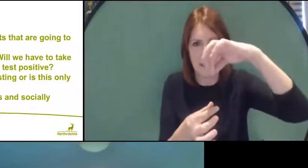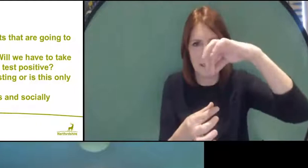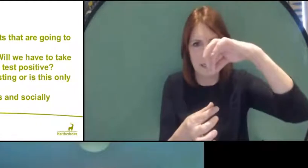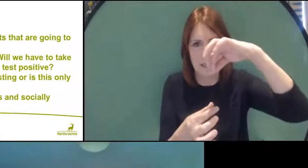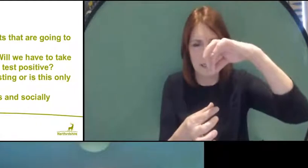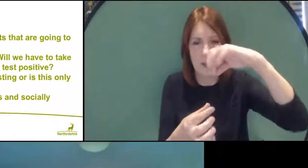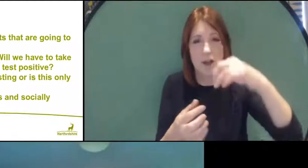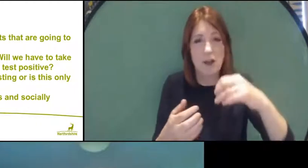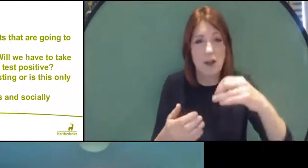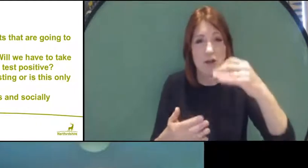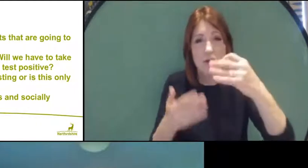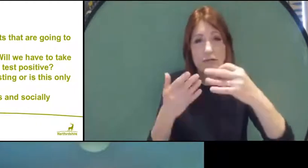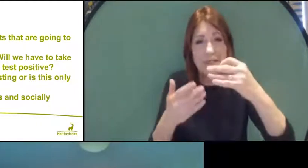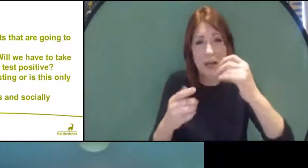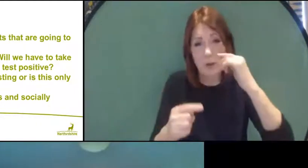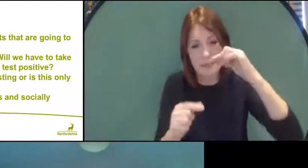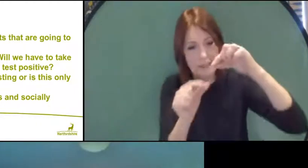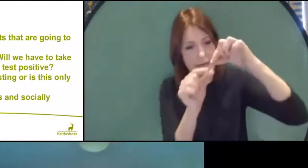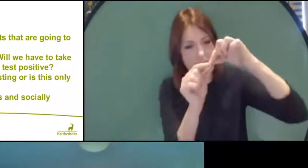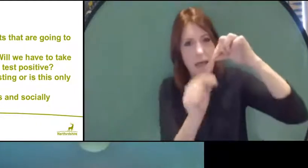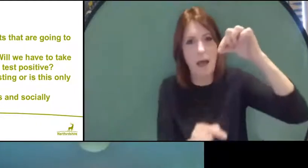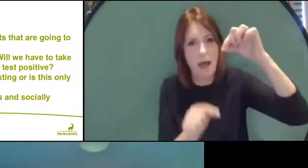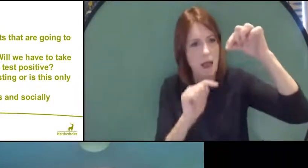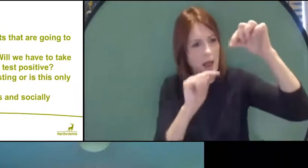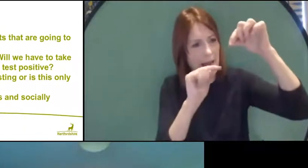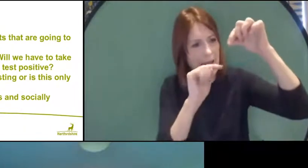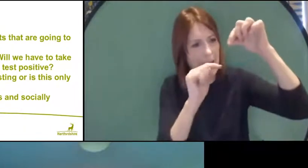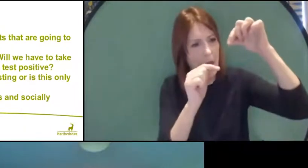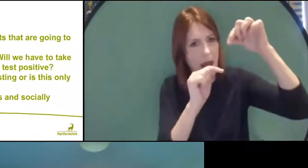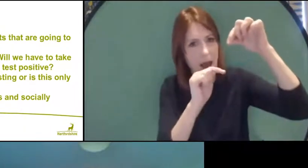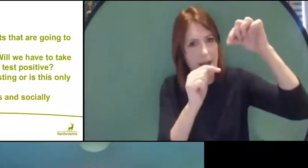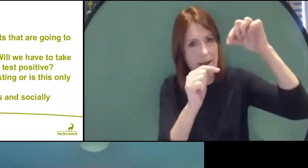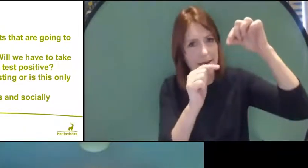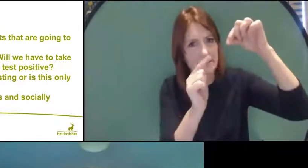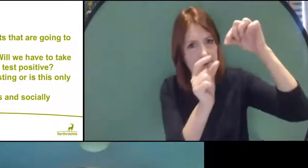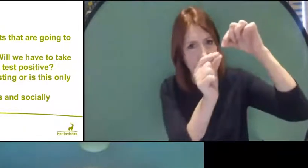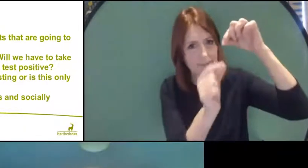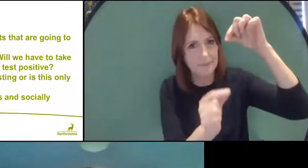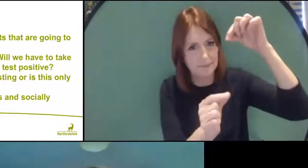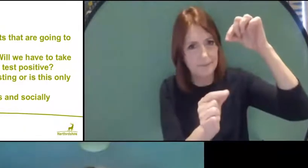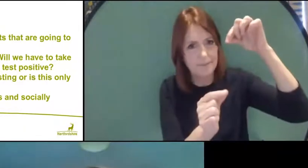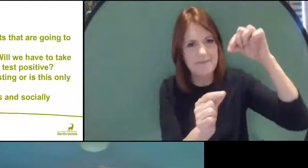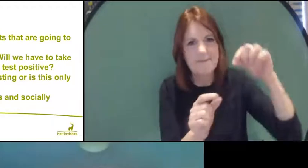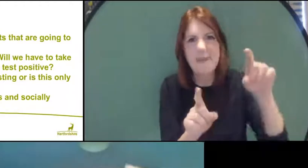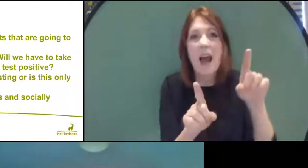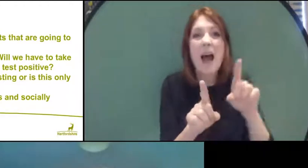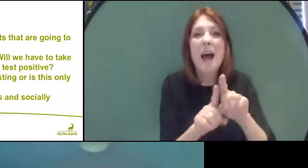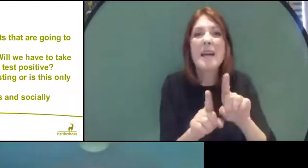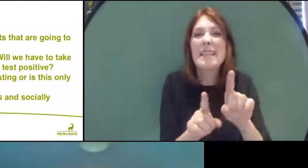line on that cylinder in a plastic sensor. It's a bit like a pregnancy test if you're familiar